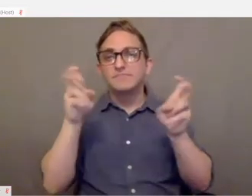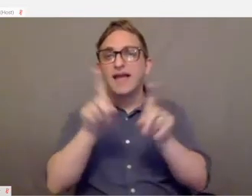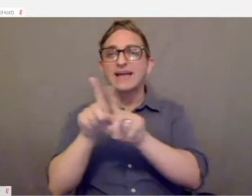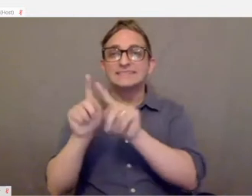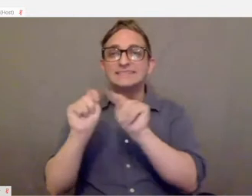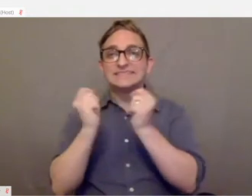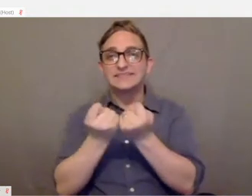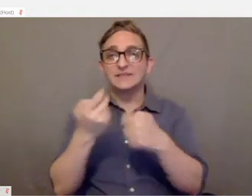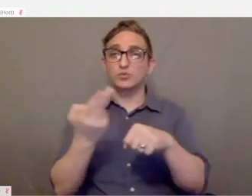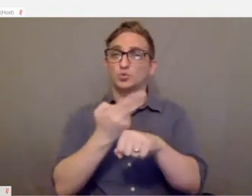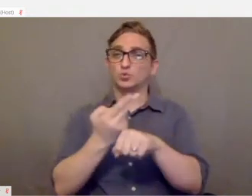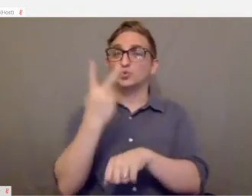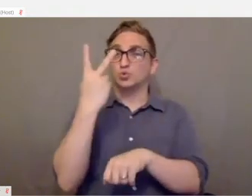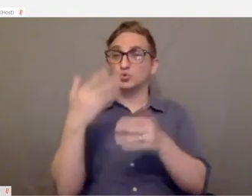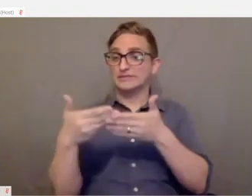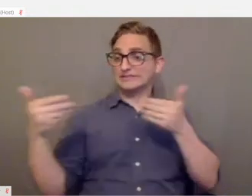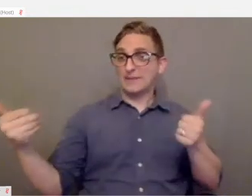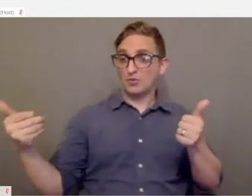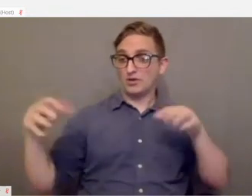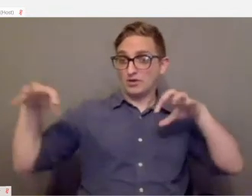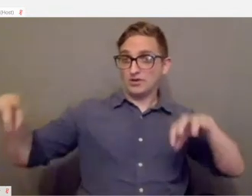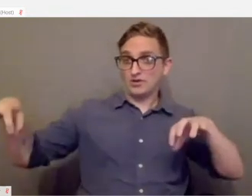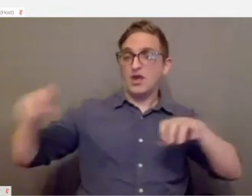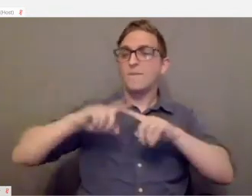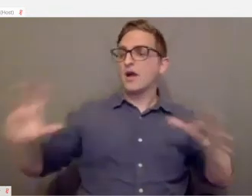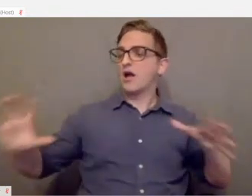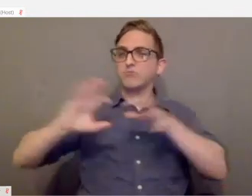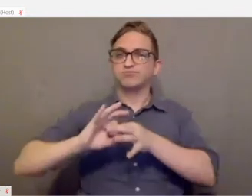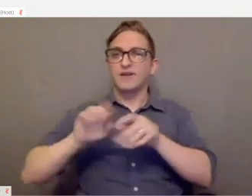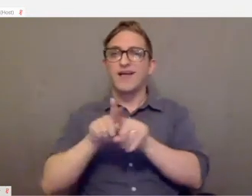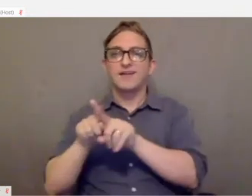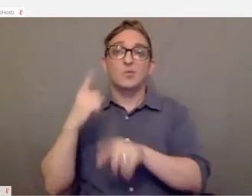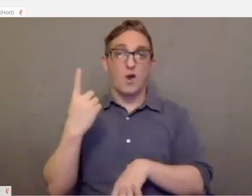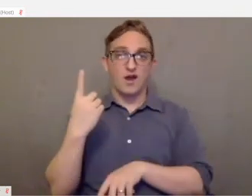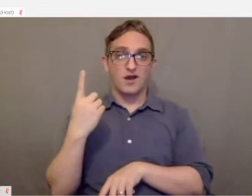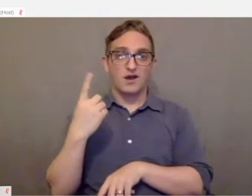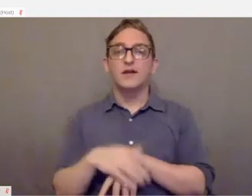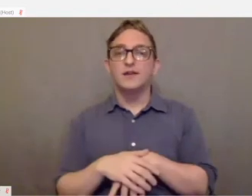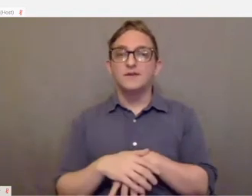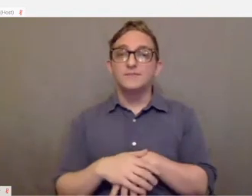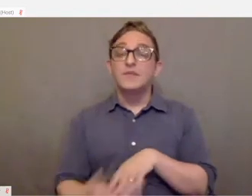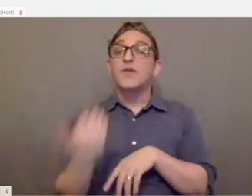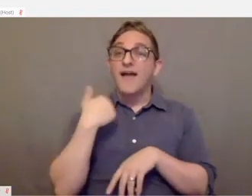separate controllers as a single controller. Built‑in accessibility for the PlayStation 4.